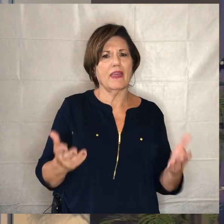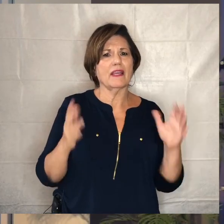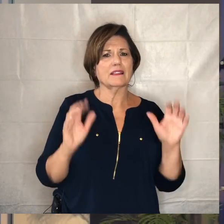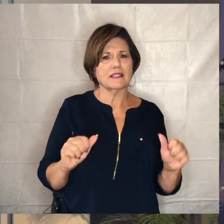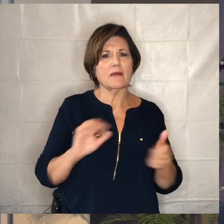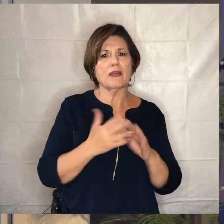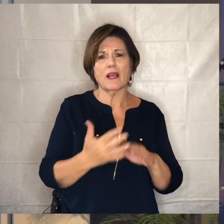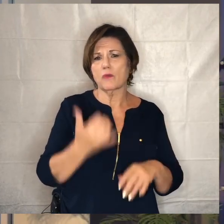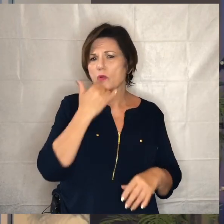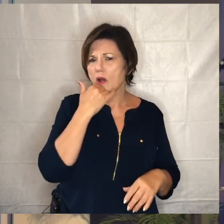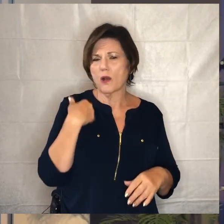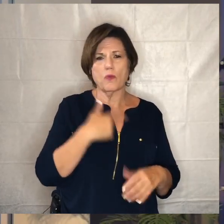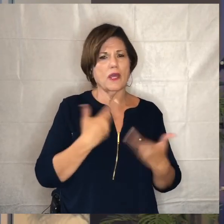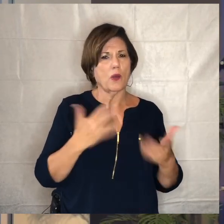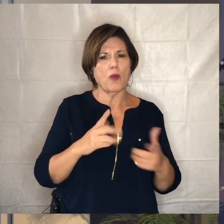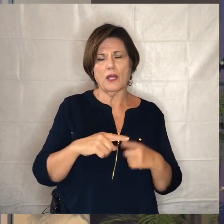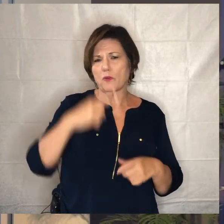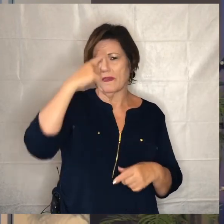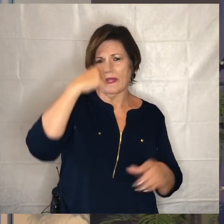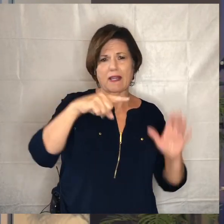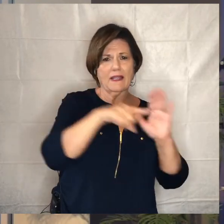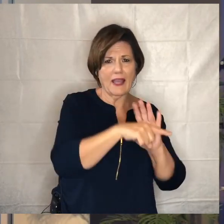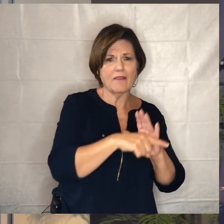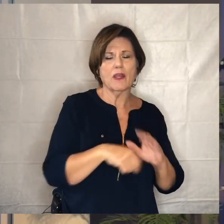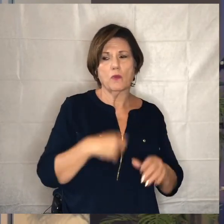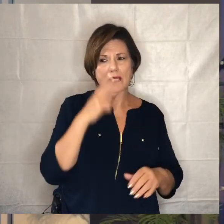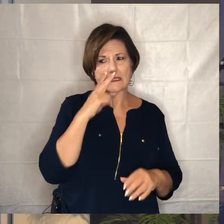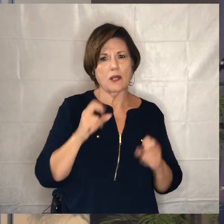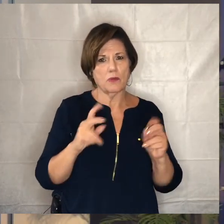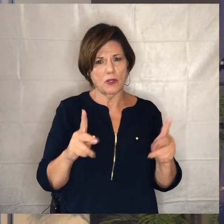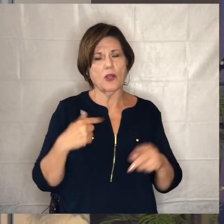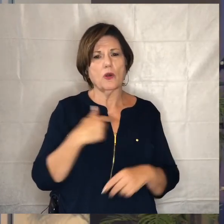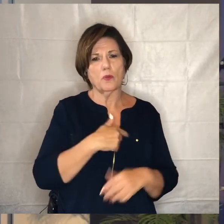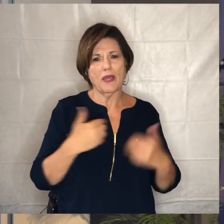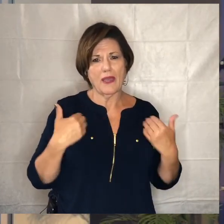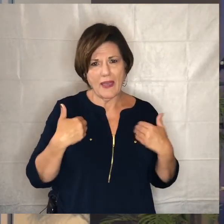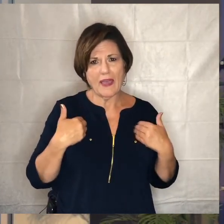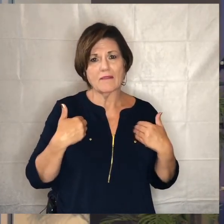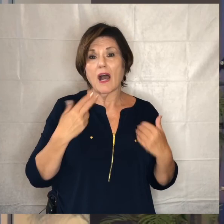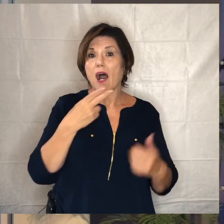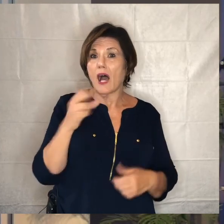wrong we don't want to think negatively we want to look and see the opportunities that we have there are high school kids who are not